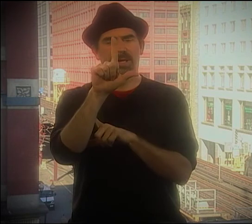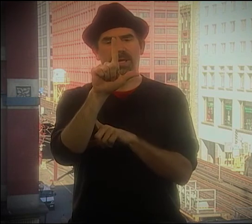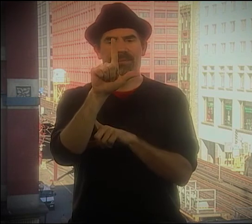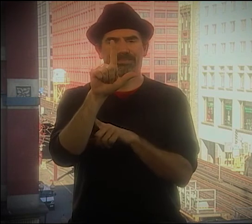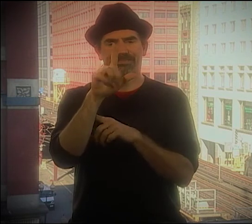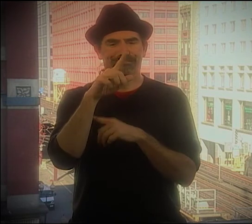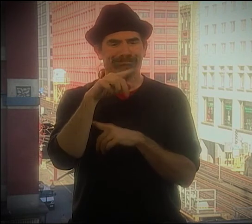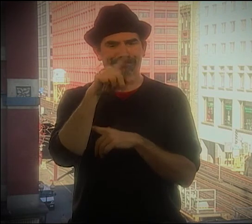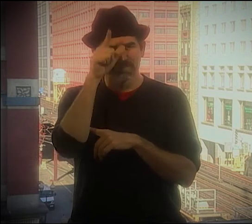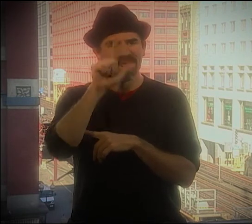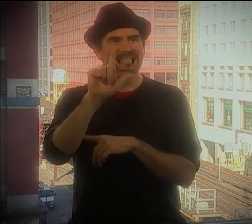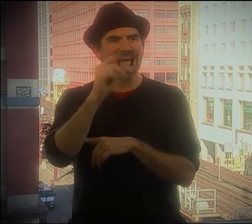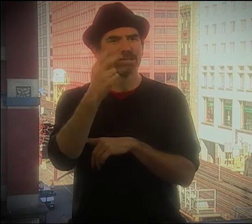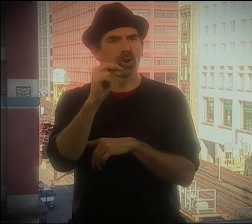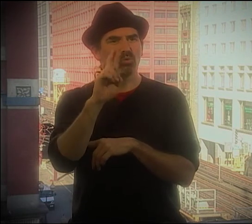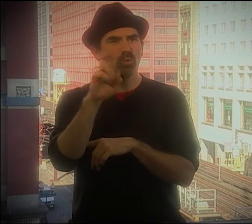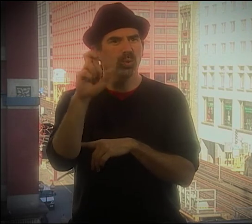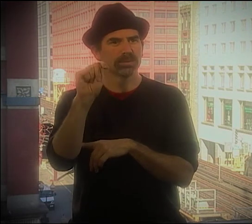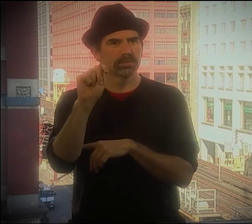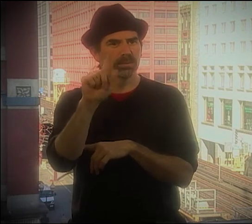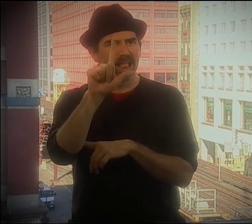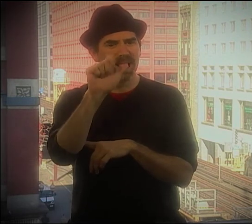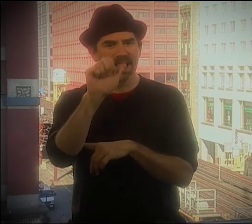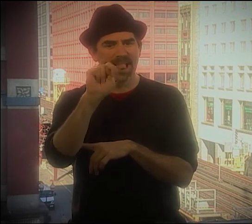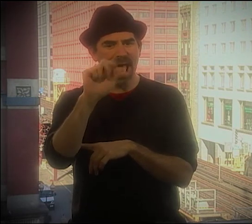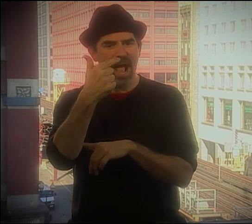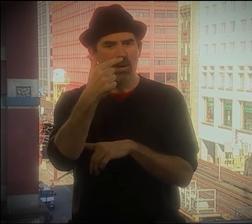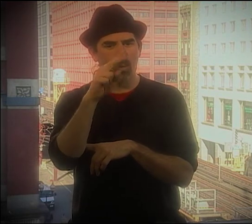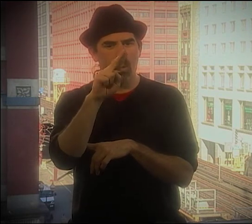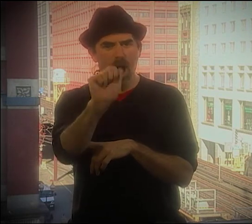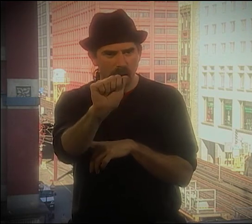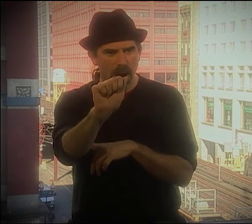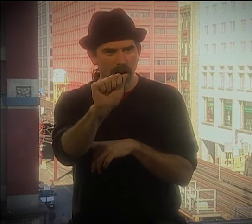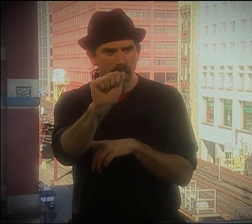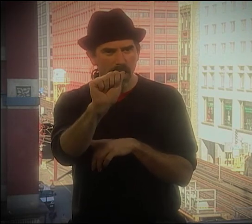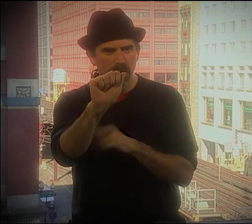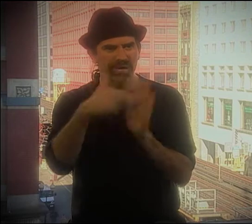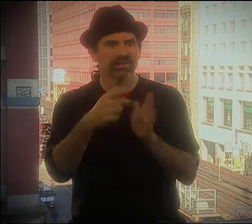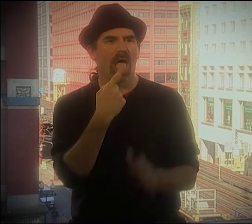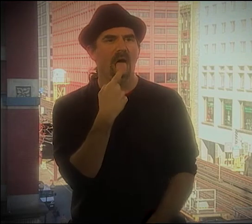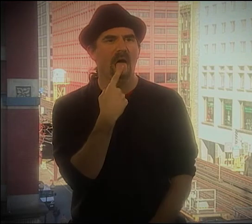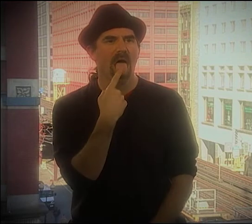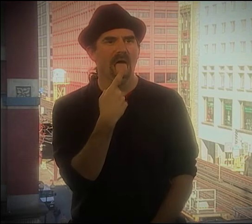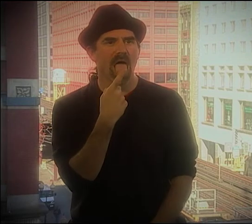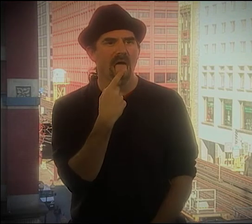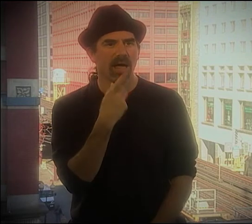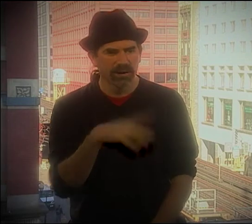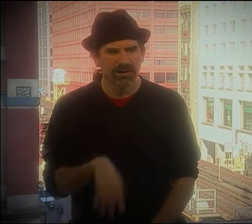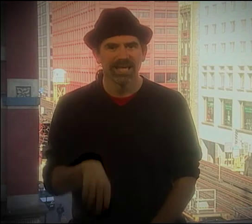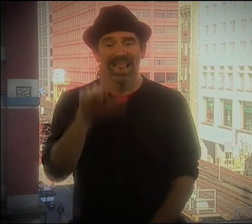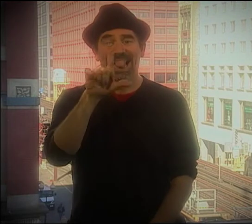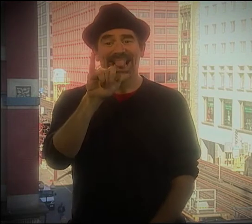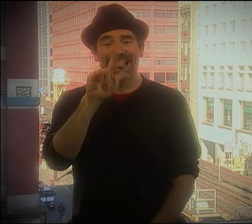EVEN WROTE ABOUT IT, TOO. HE WAS TALKING ABOUT SPOKEN LANGUAGE AND THE ROOT OF LANGUAGE.